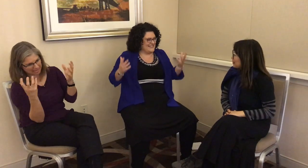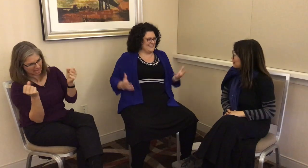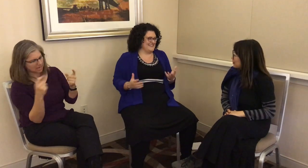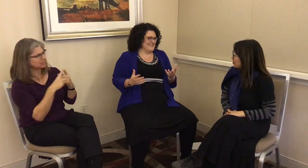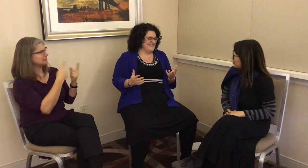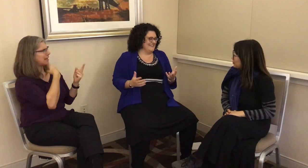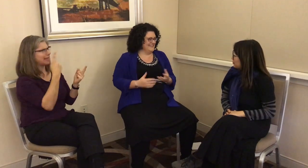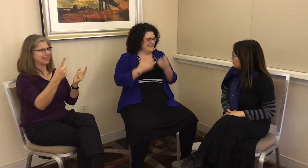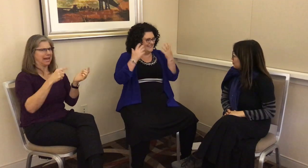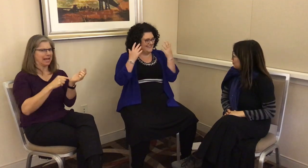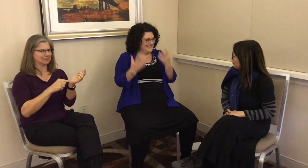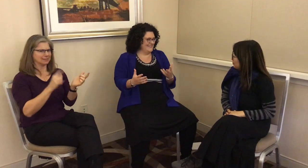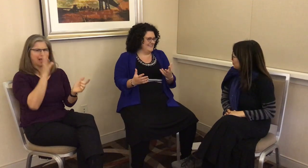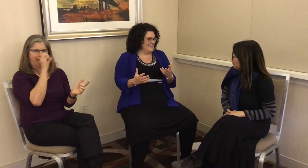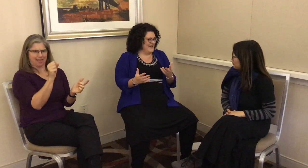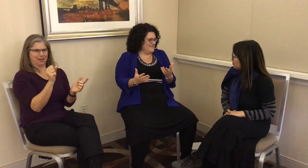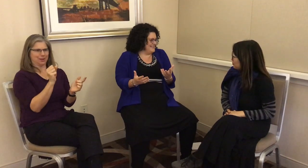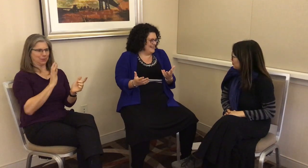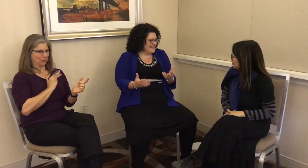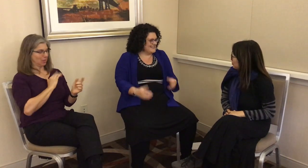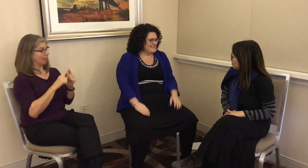accents! This is so cool. I’m gonna study this.”